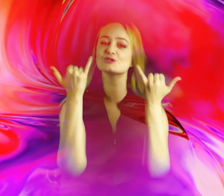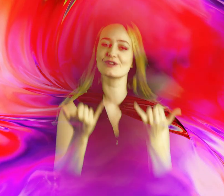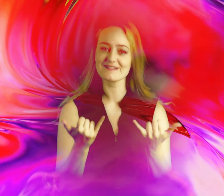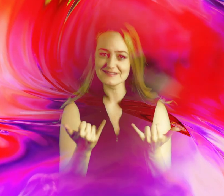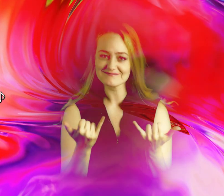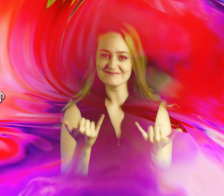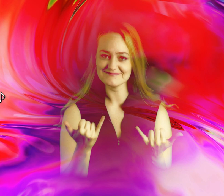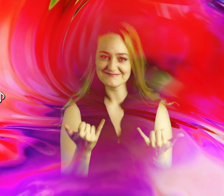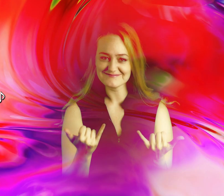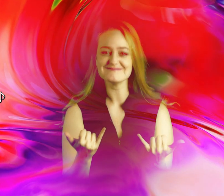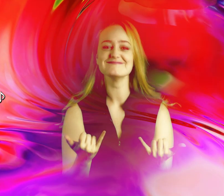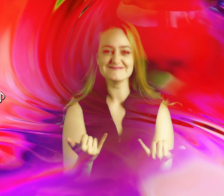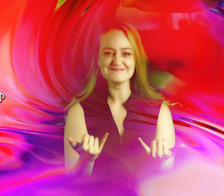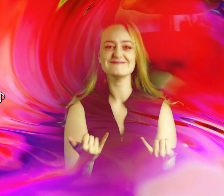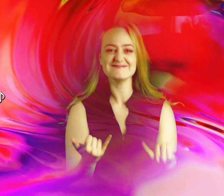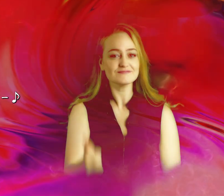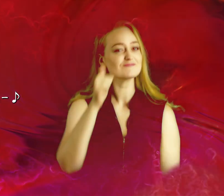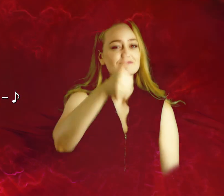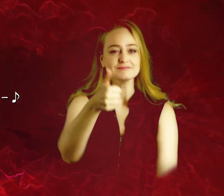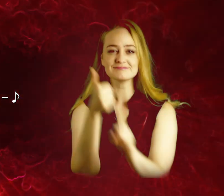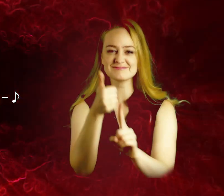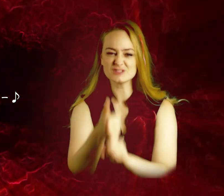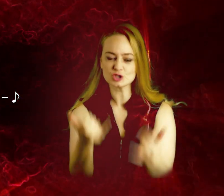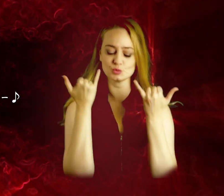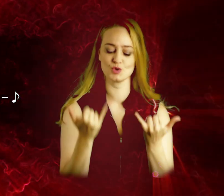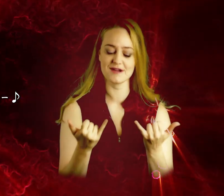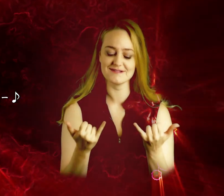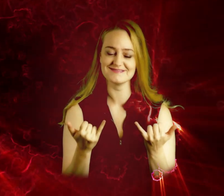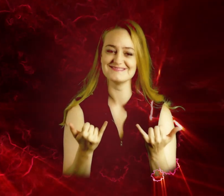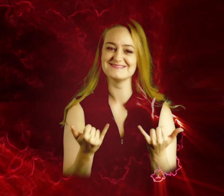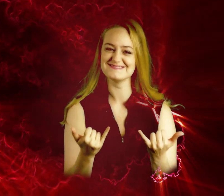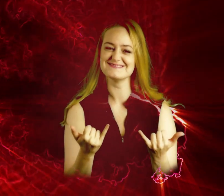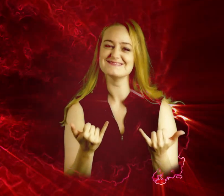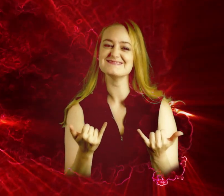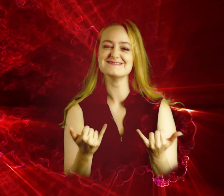yay-ay-ay-yeah. Tomorrow’s Today – hey, ay ay-ee.